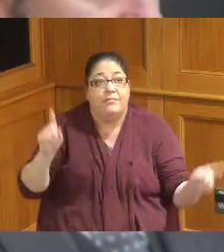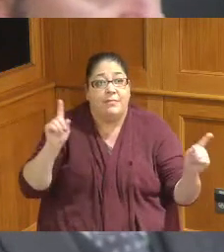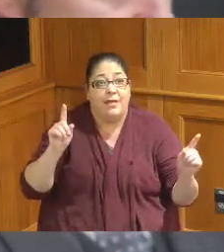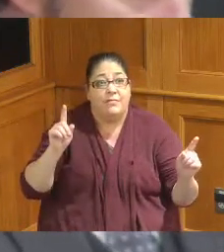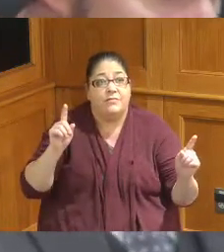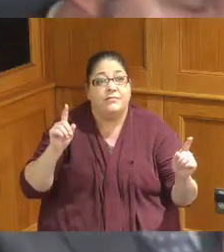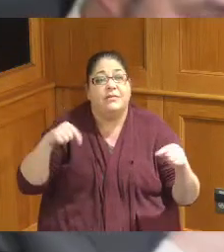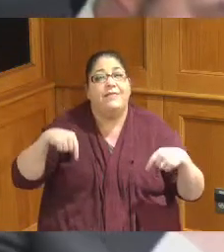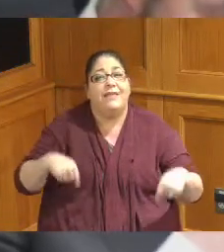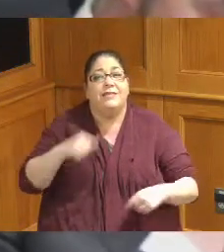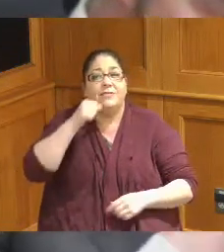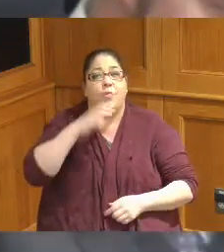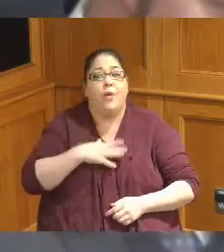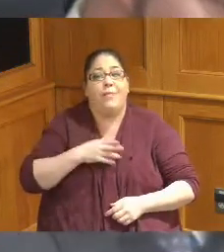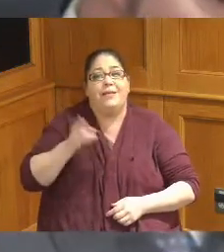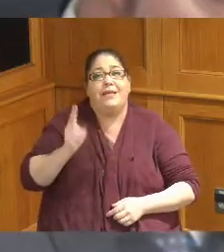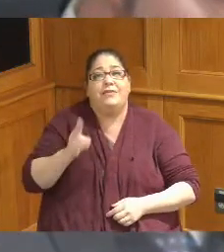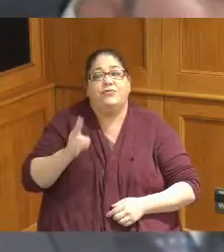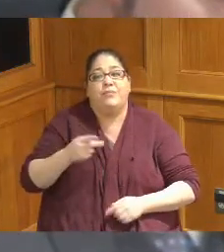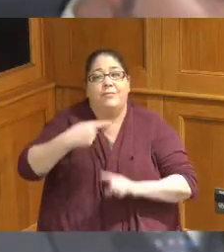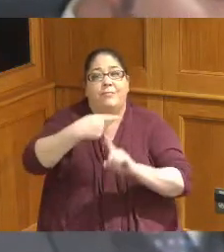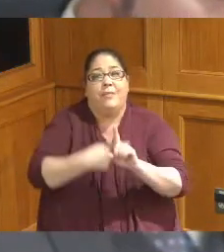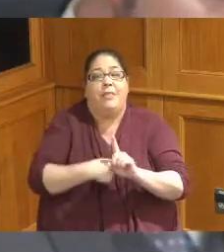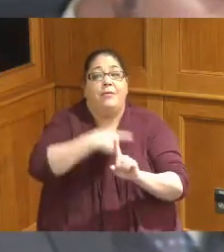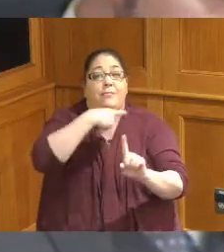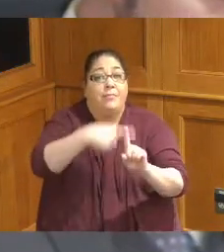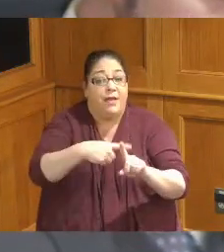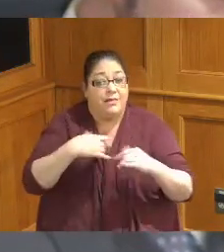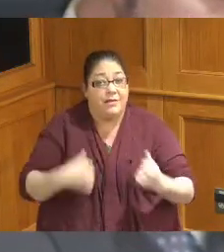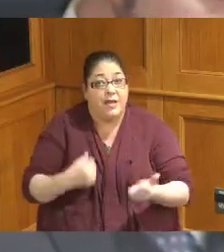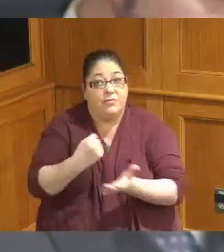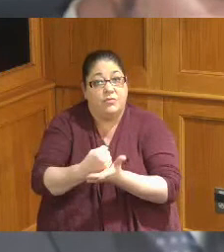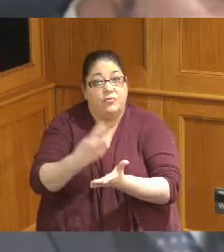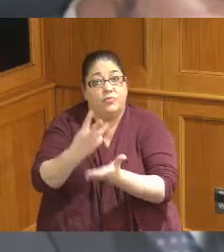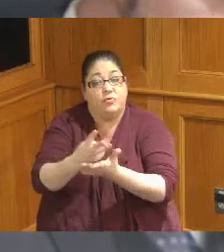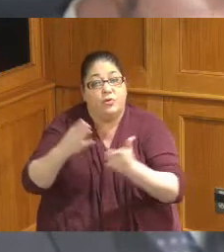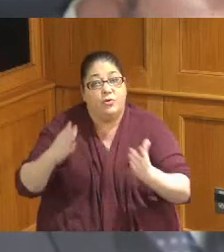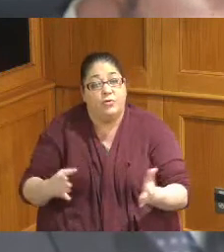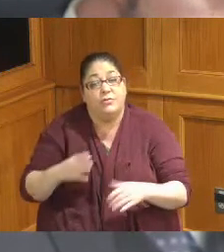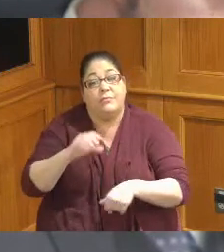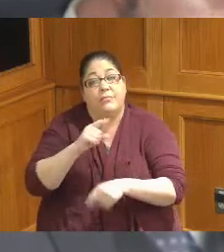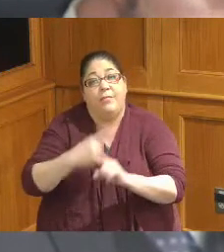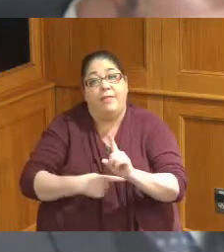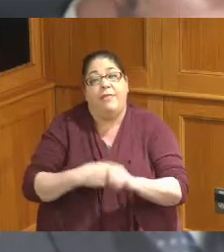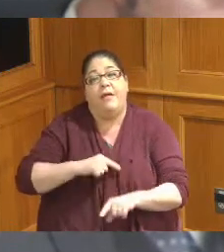Month but it's also social workers month and so I was up at the University of CincinnatIn this